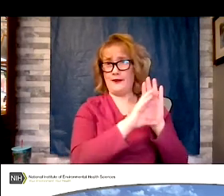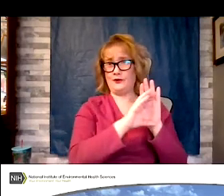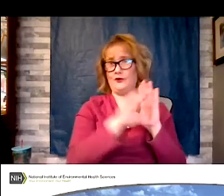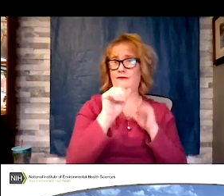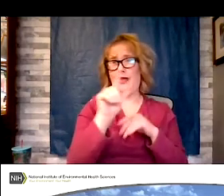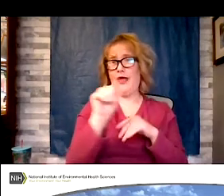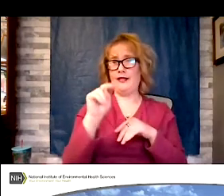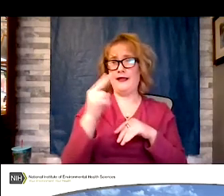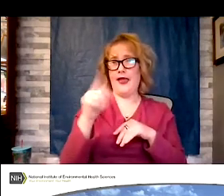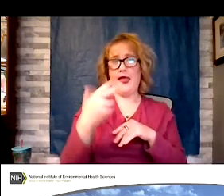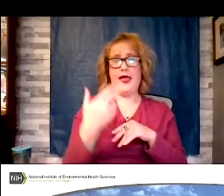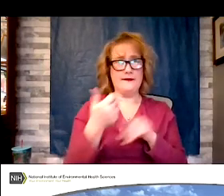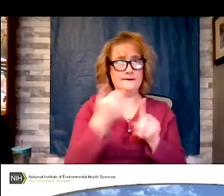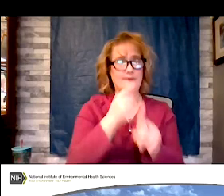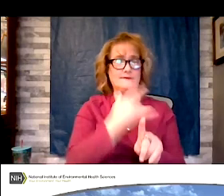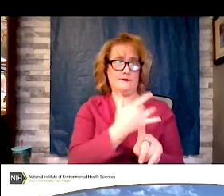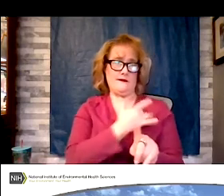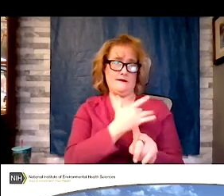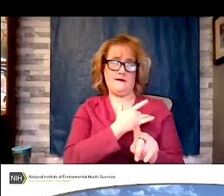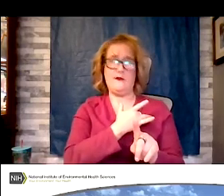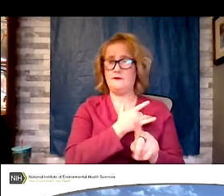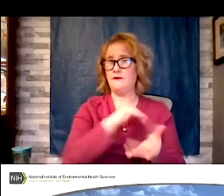owner of the saline heart group